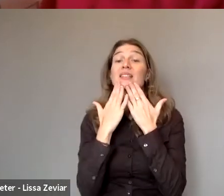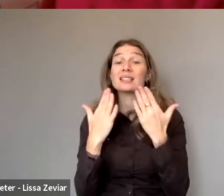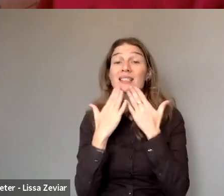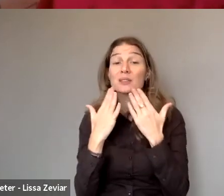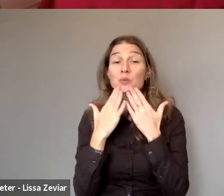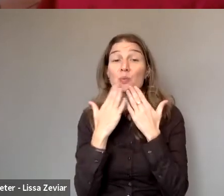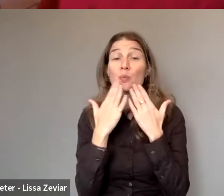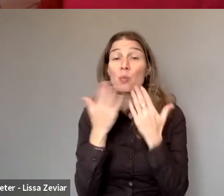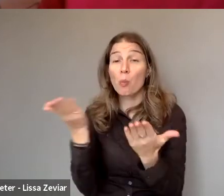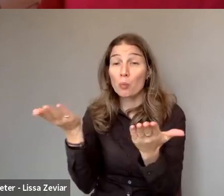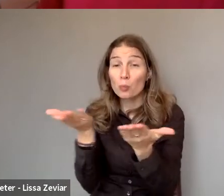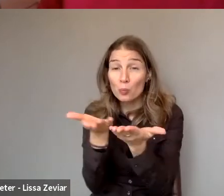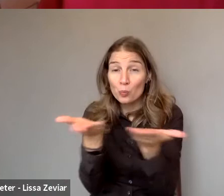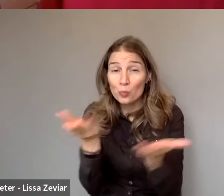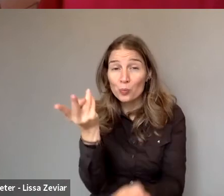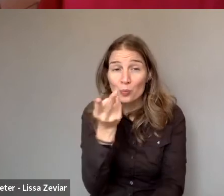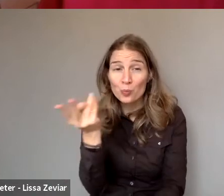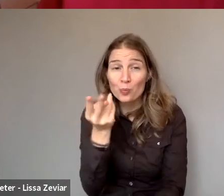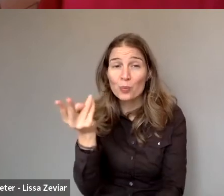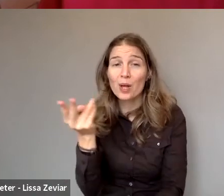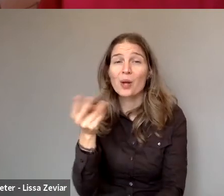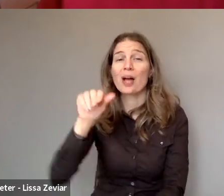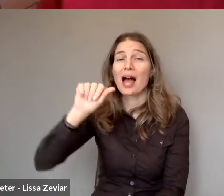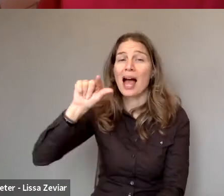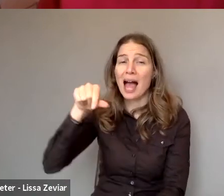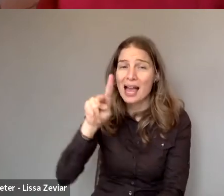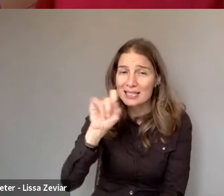for your wonderful reflection and information provided.